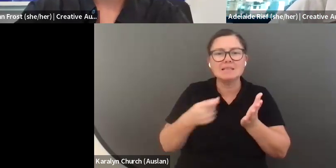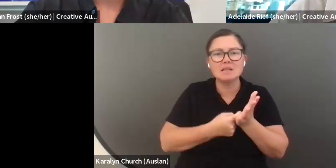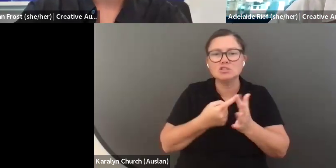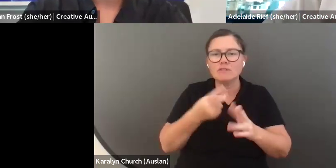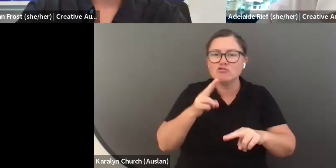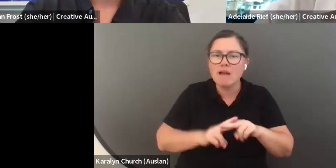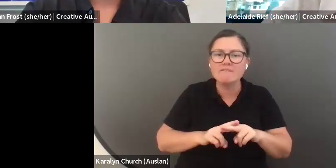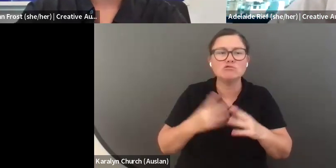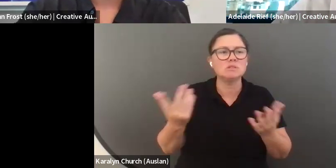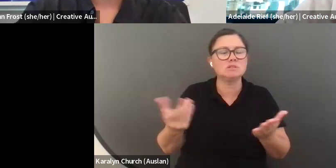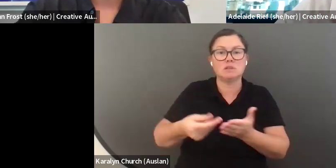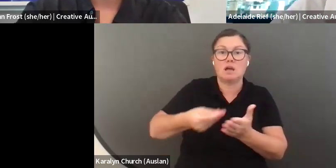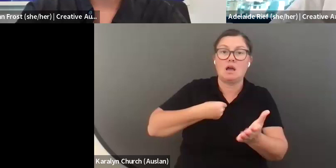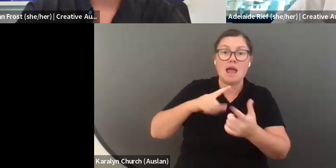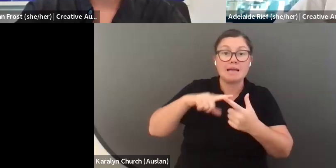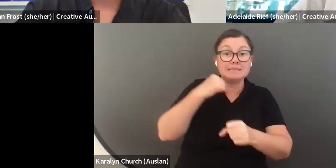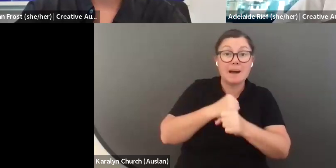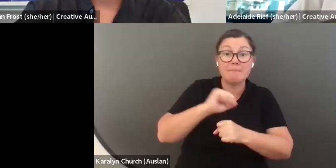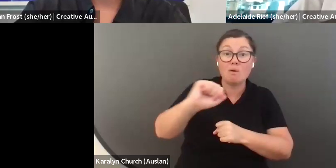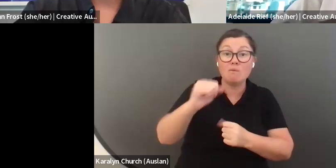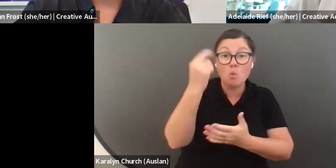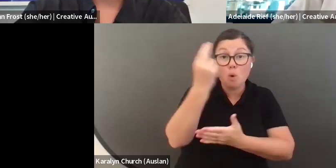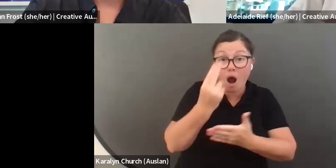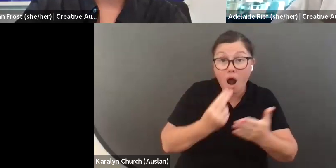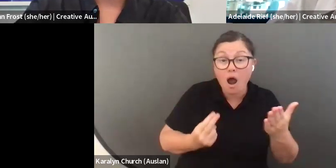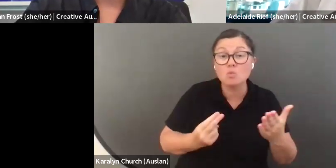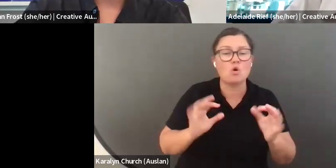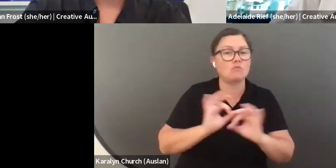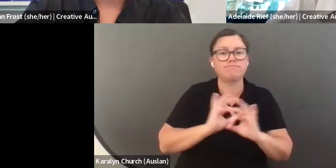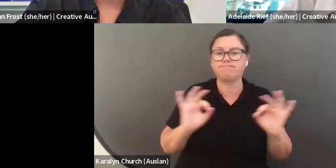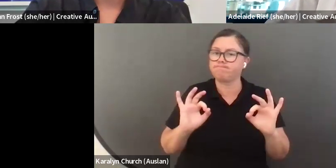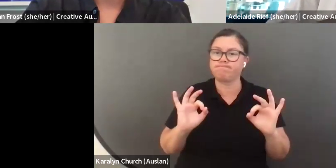materials. One thing I just want to say quickly about support material is that